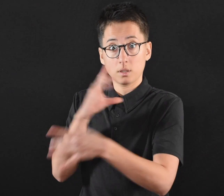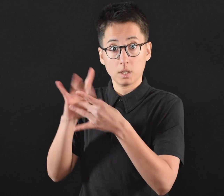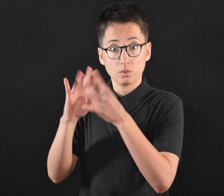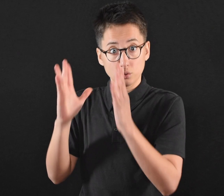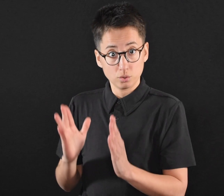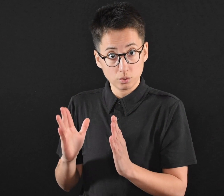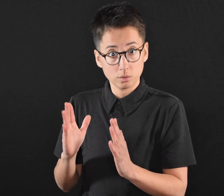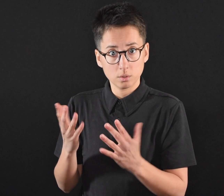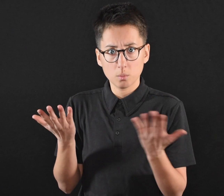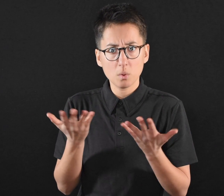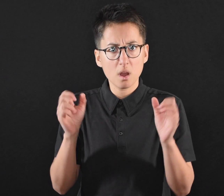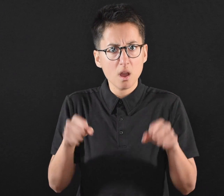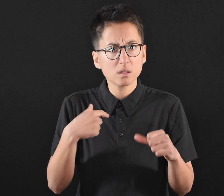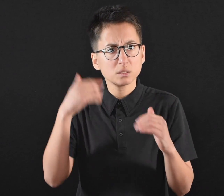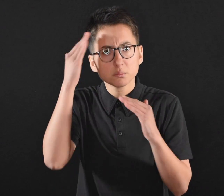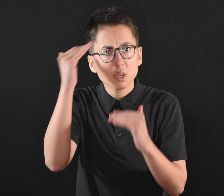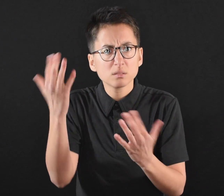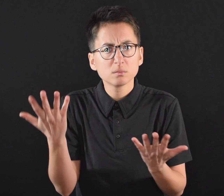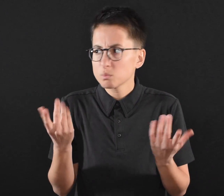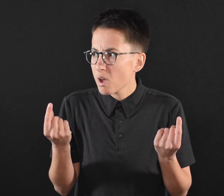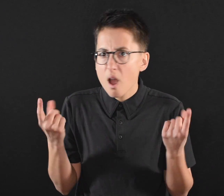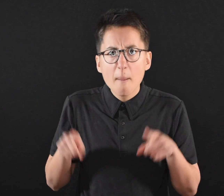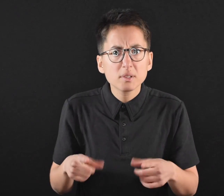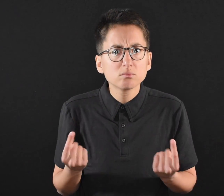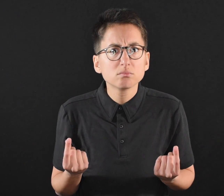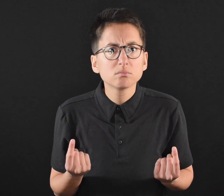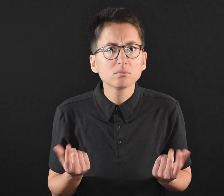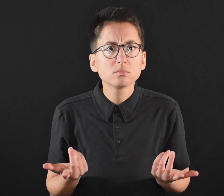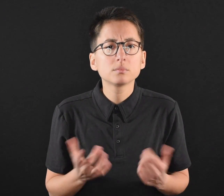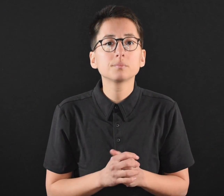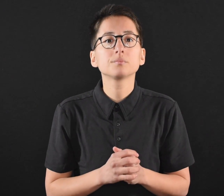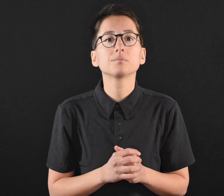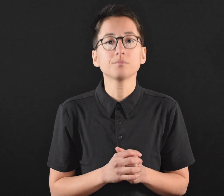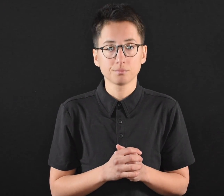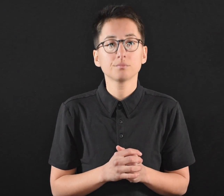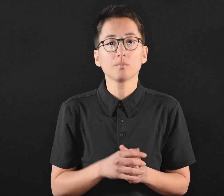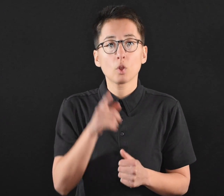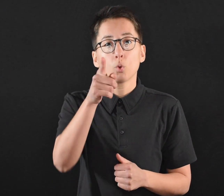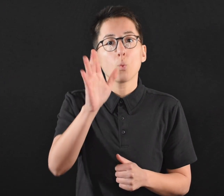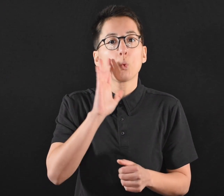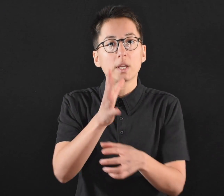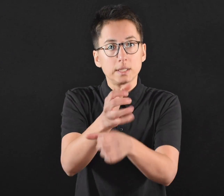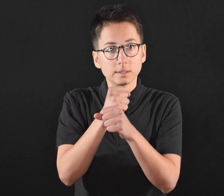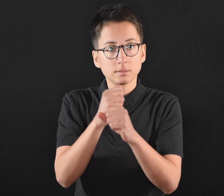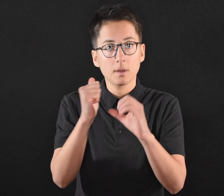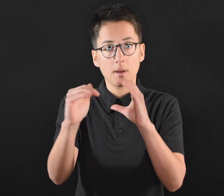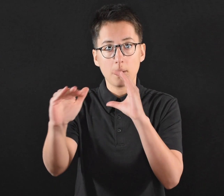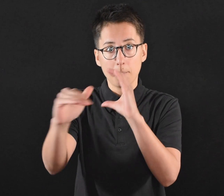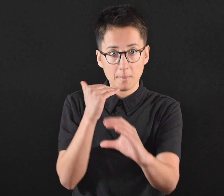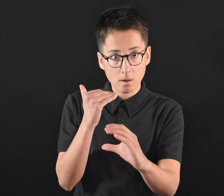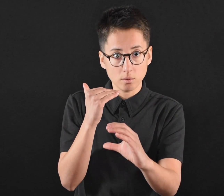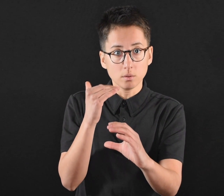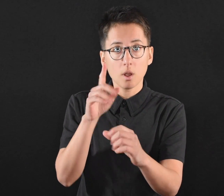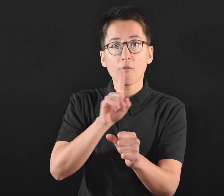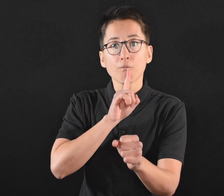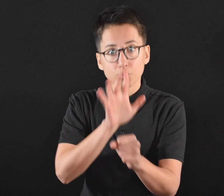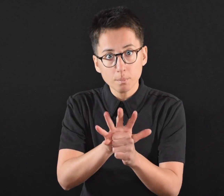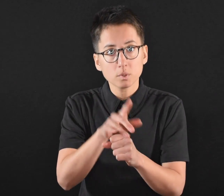● The Vaccine Connector will connect Minnesotans to that network once it’s their turn for a shot.